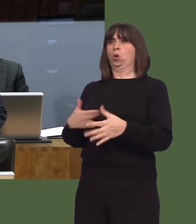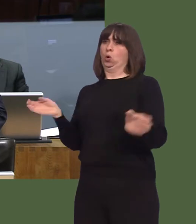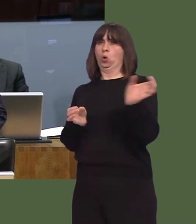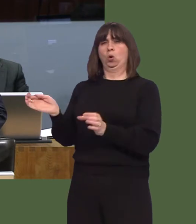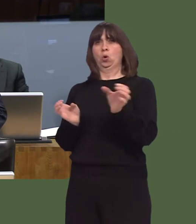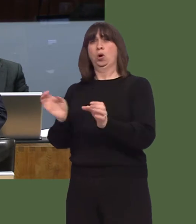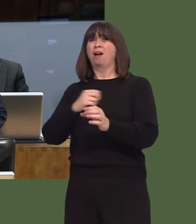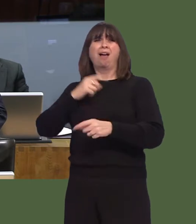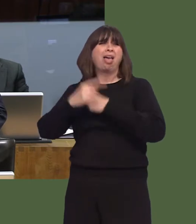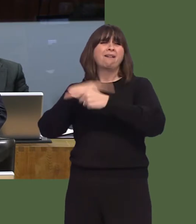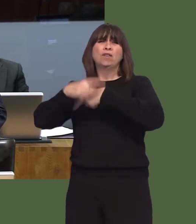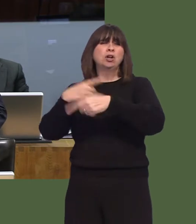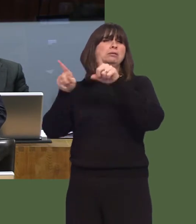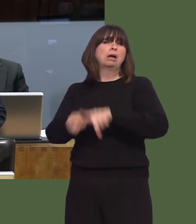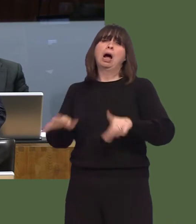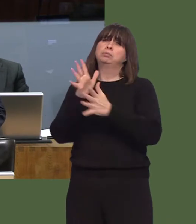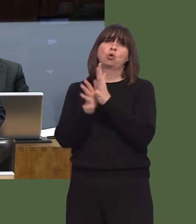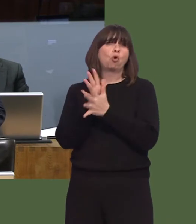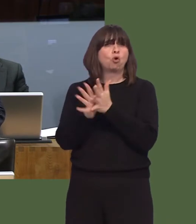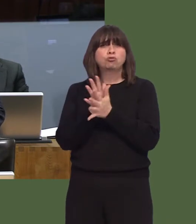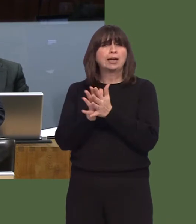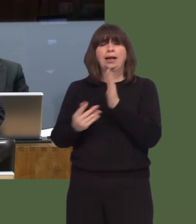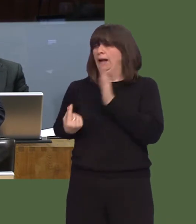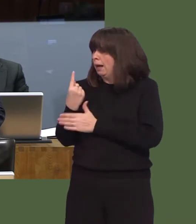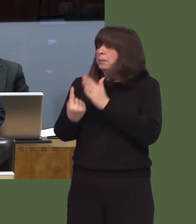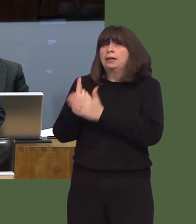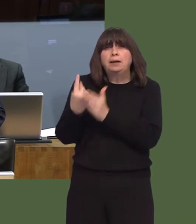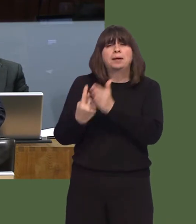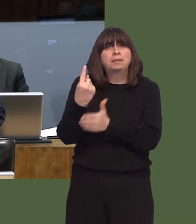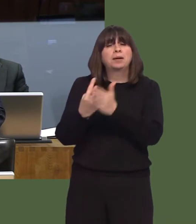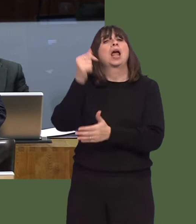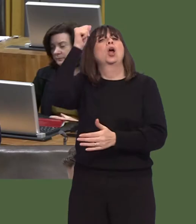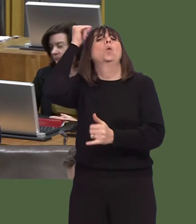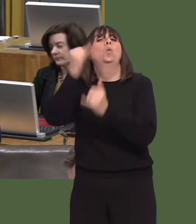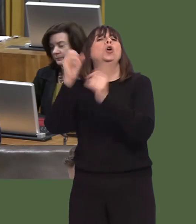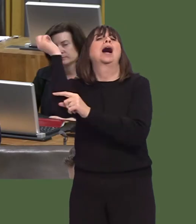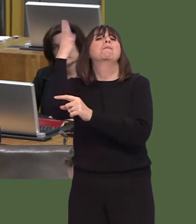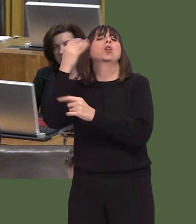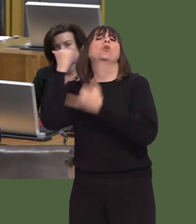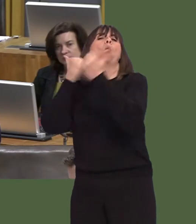which do happen year in, year out? I do take the point that you've pointed to a specific spike in the ambulance calls that